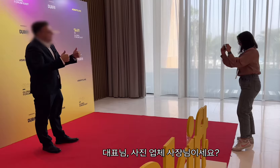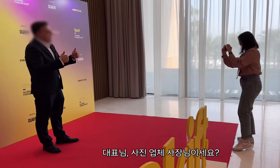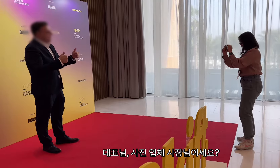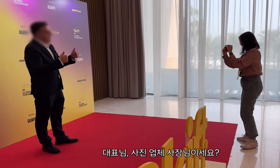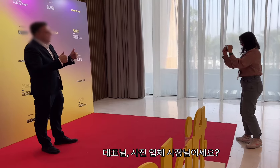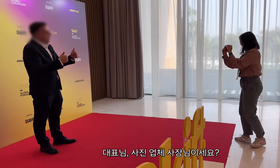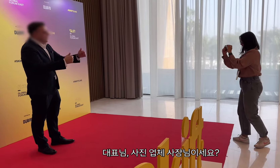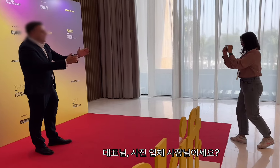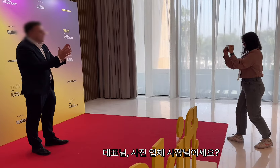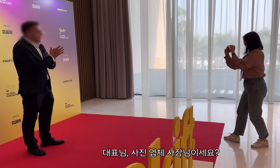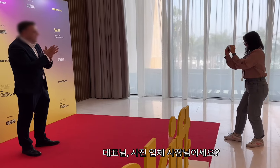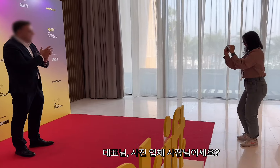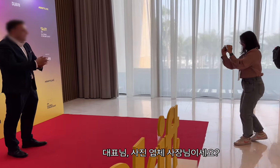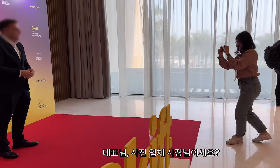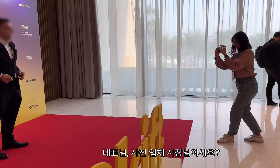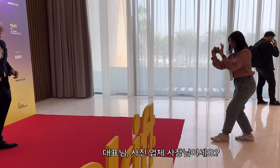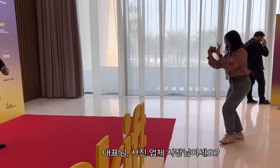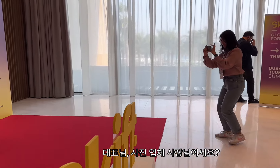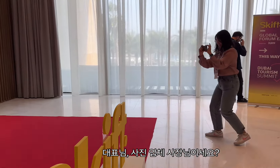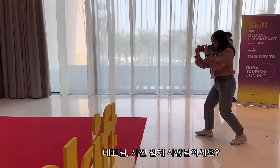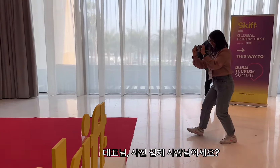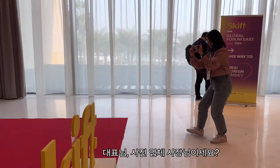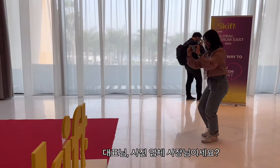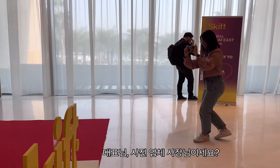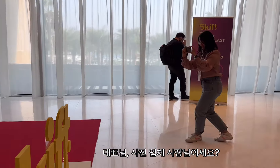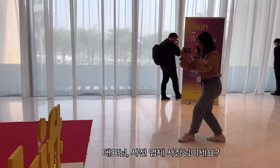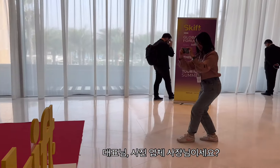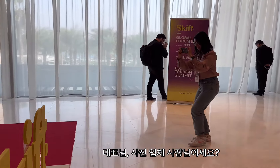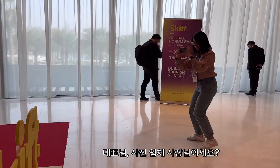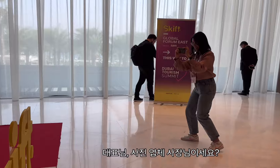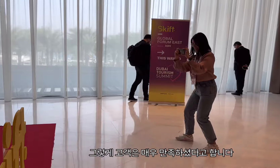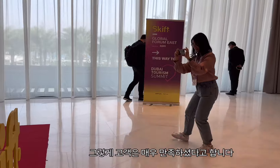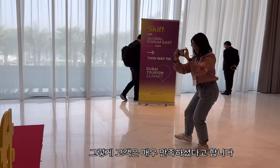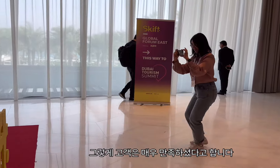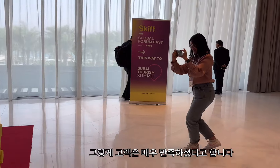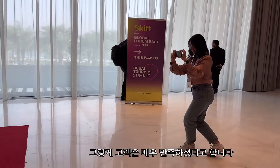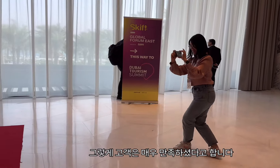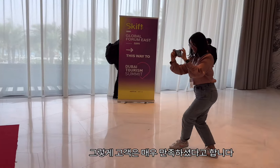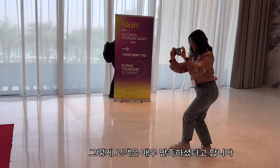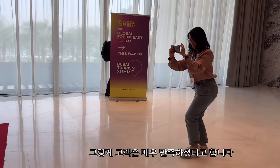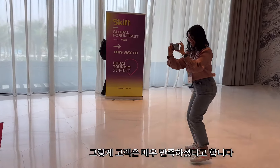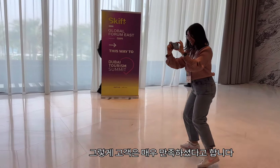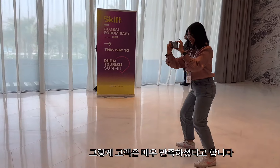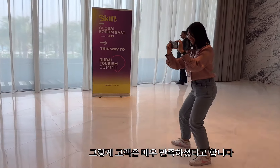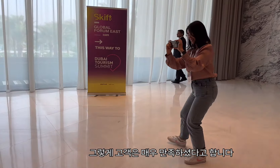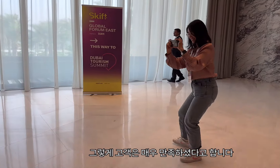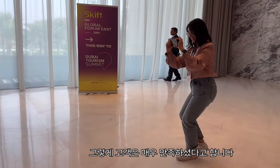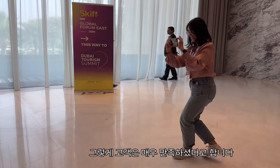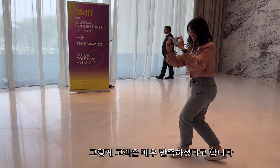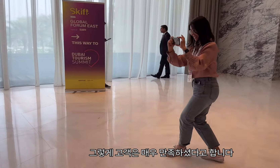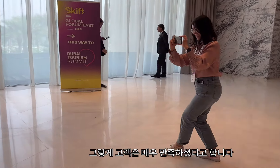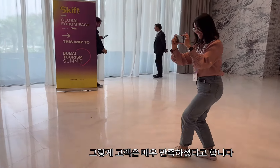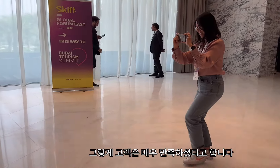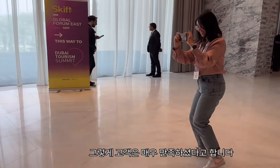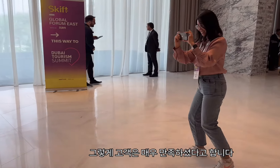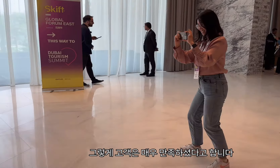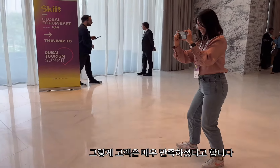Are you the owner of a photography company? It is said that the customer was very satisfied.